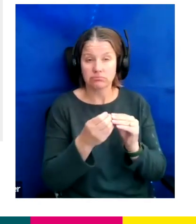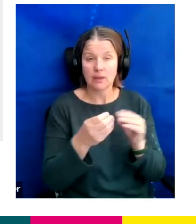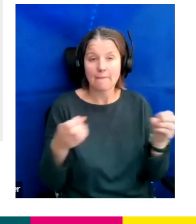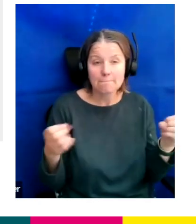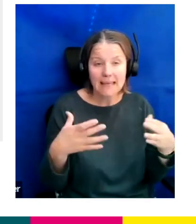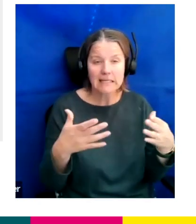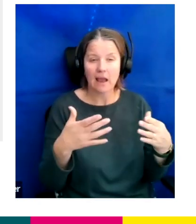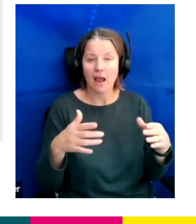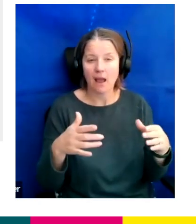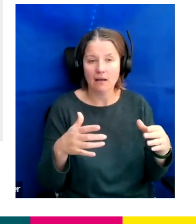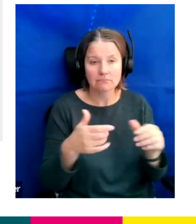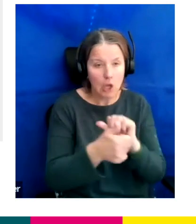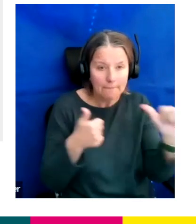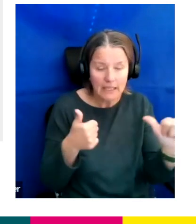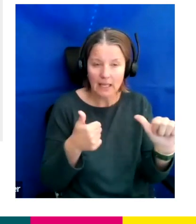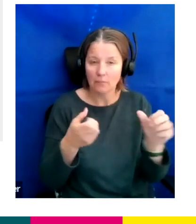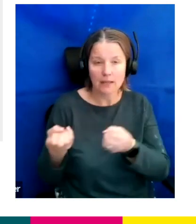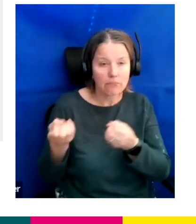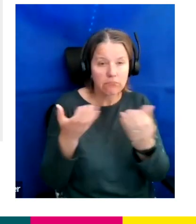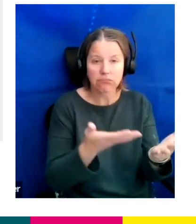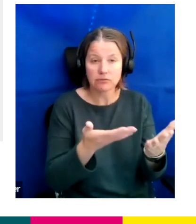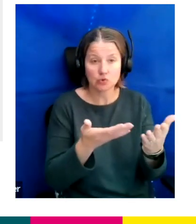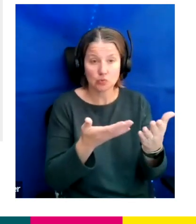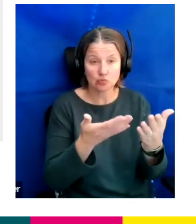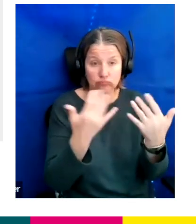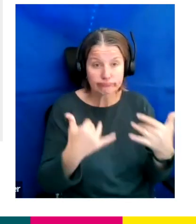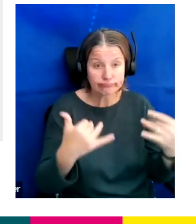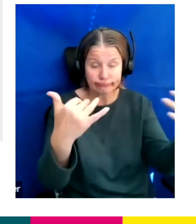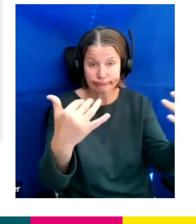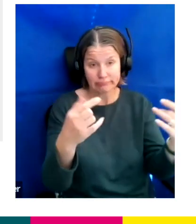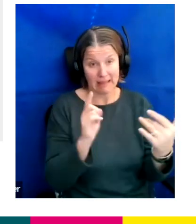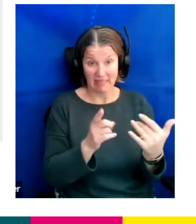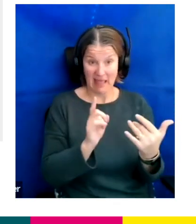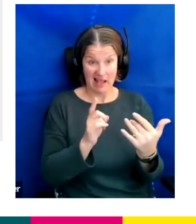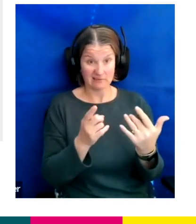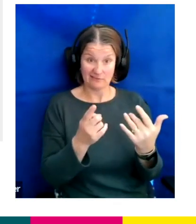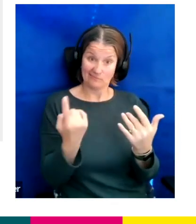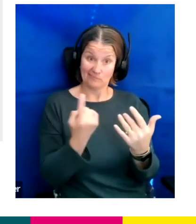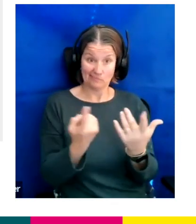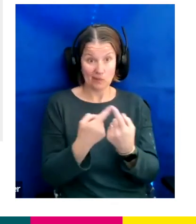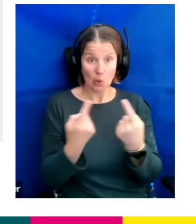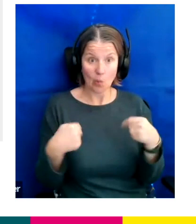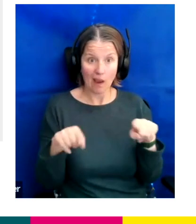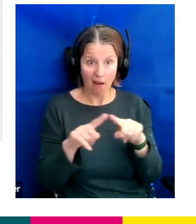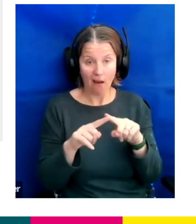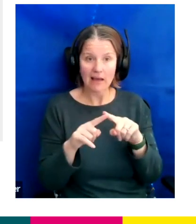to audiences and yeah that's kind of who we are as Lifted Entertainment and they're some